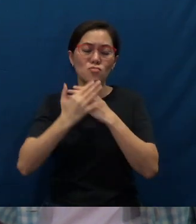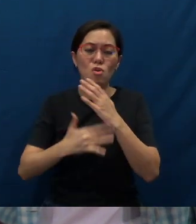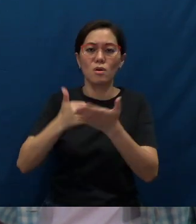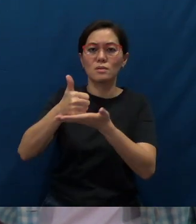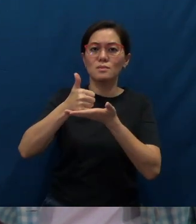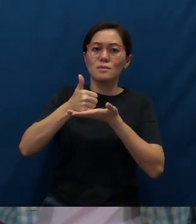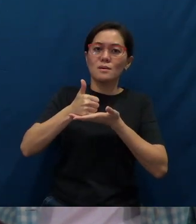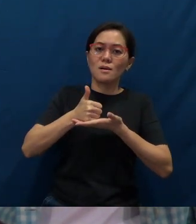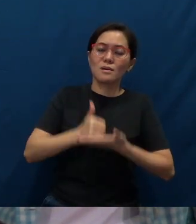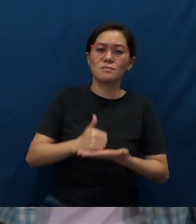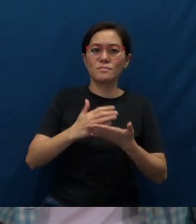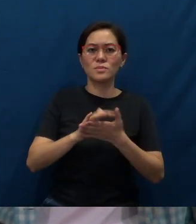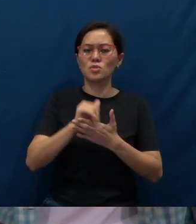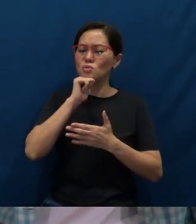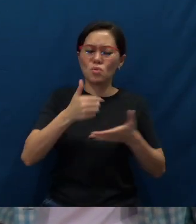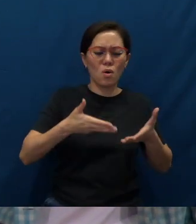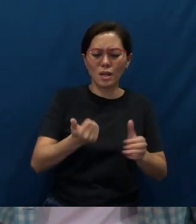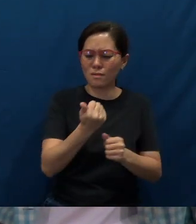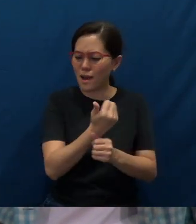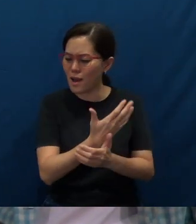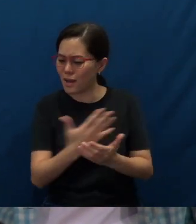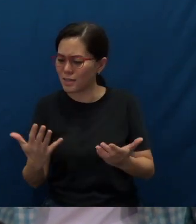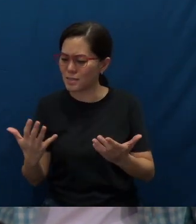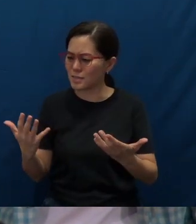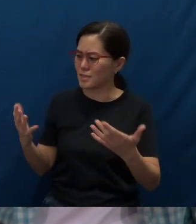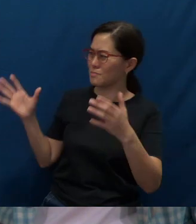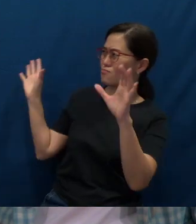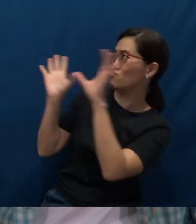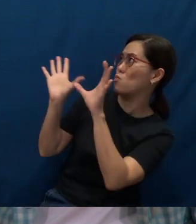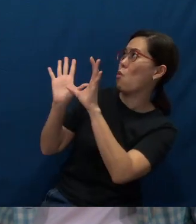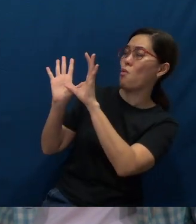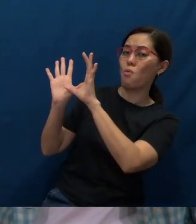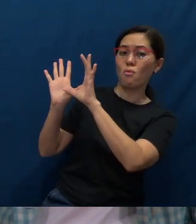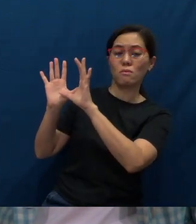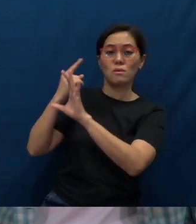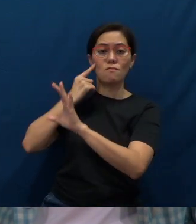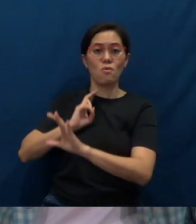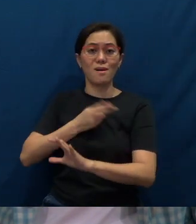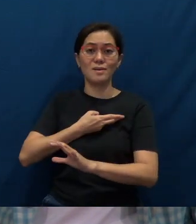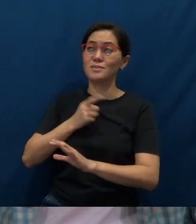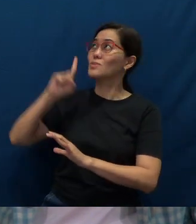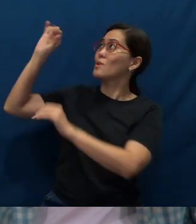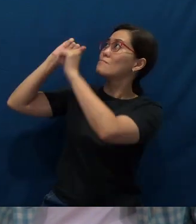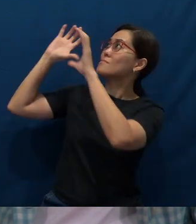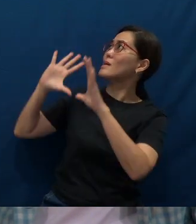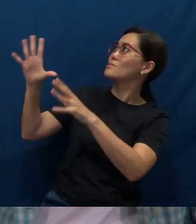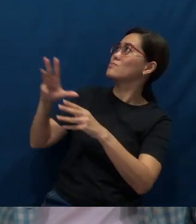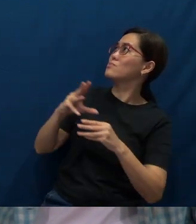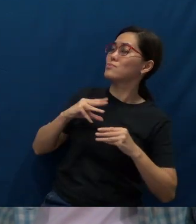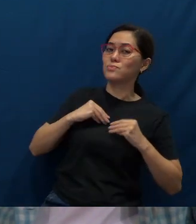And do not allow anything to stand in hindrance for us to receive Your blessing this morning.